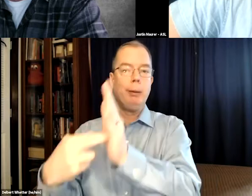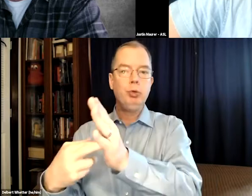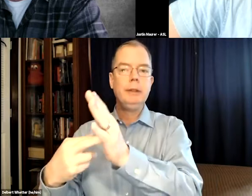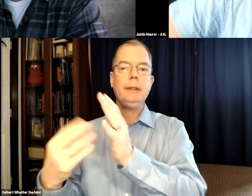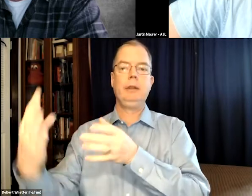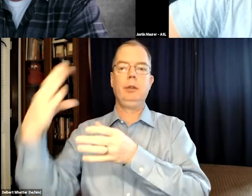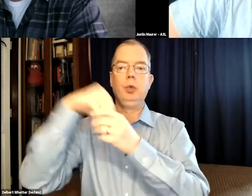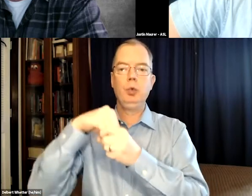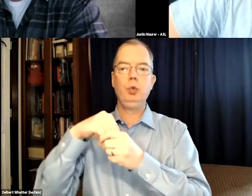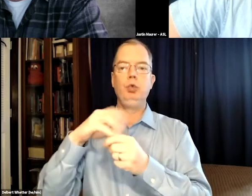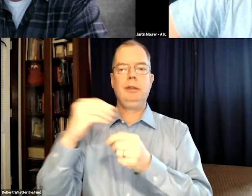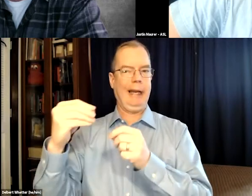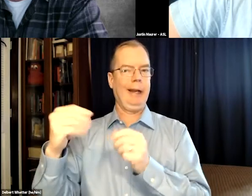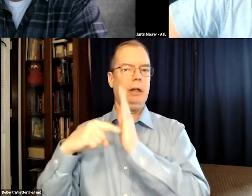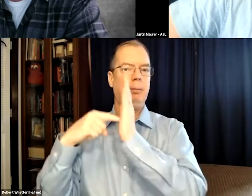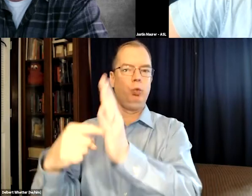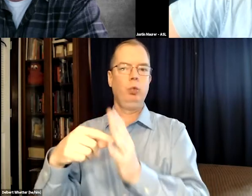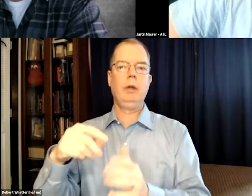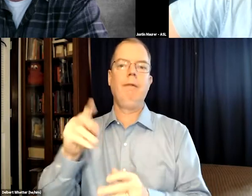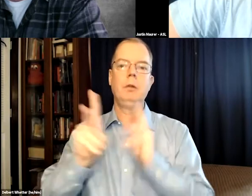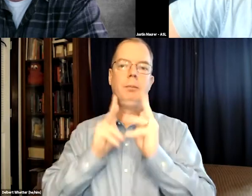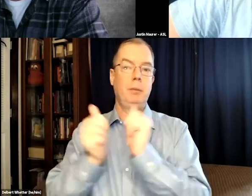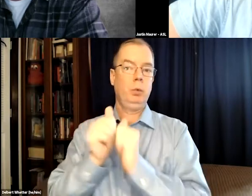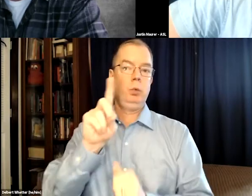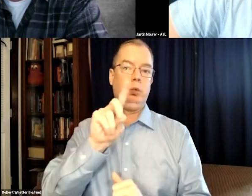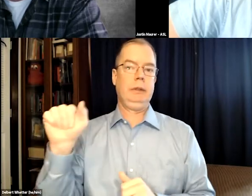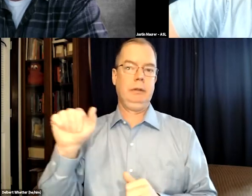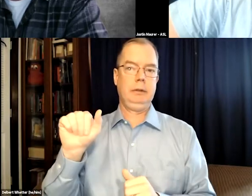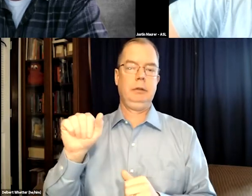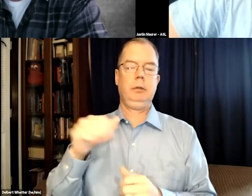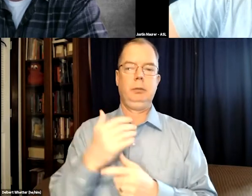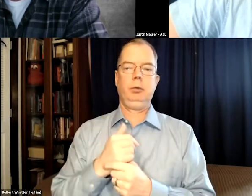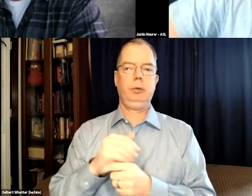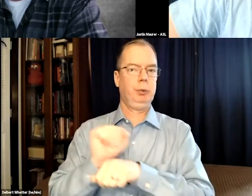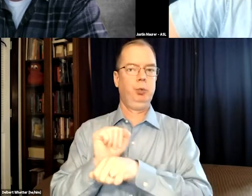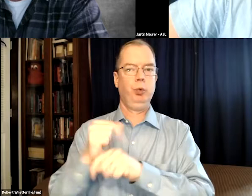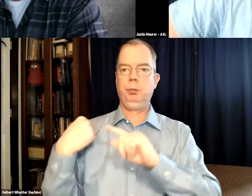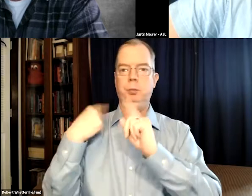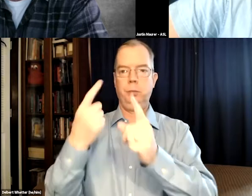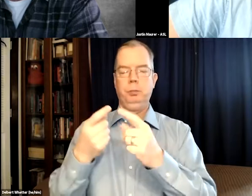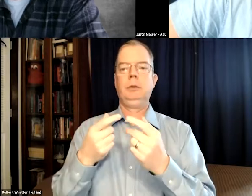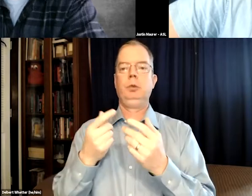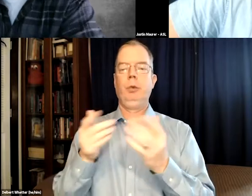on representation and inclusion and portrayal of people with disabilities.